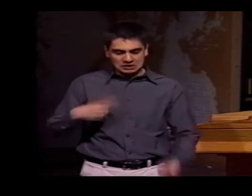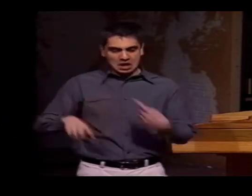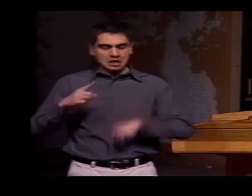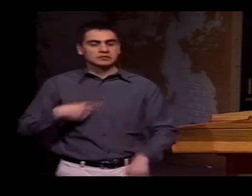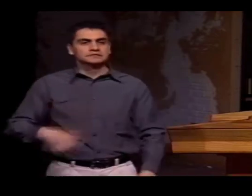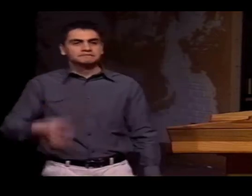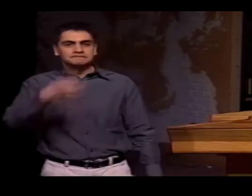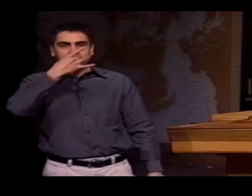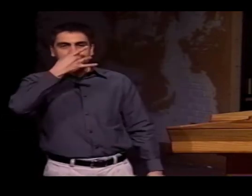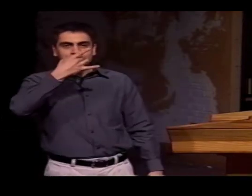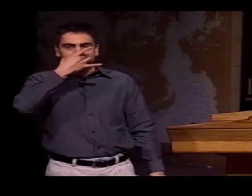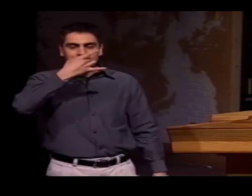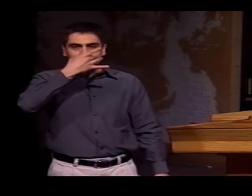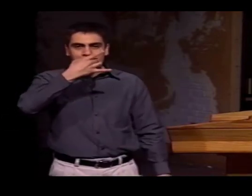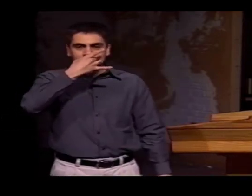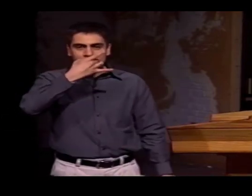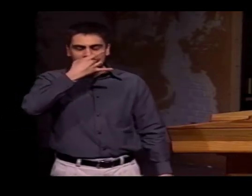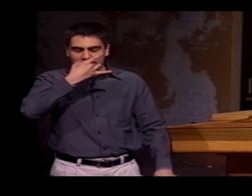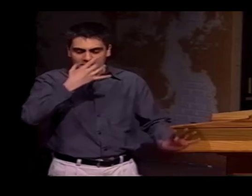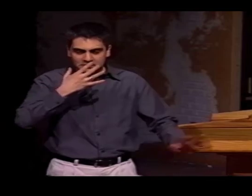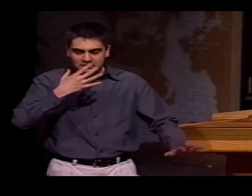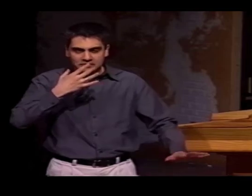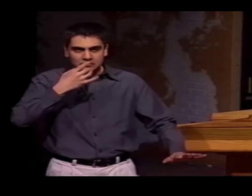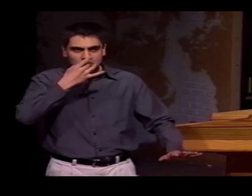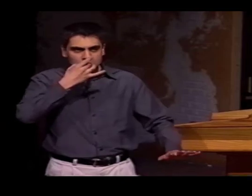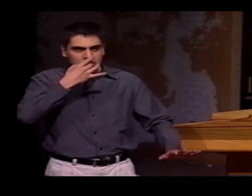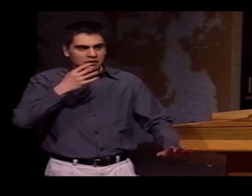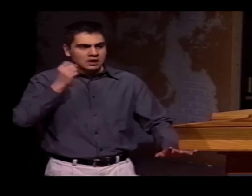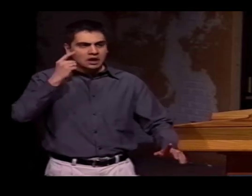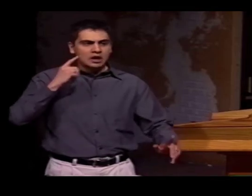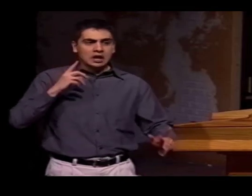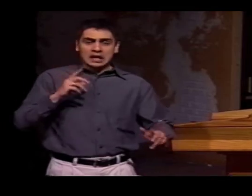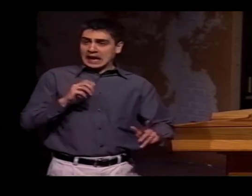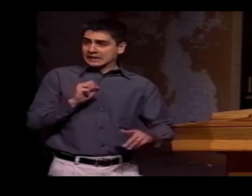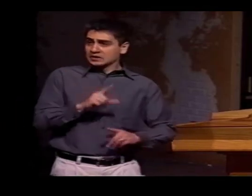A DEAF PERSON SIGNED ONE TIME THIS.